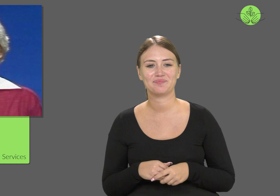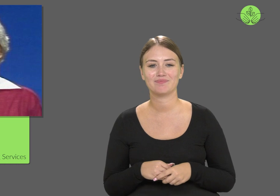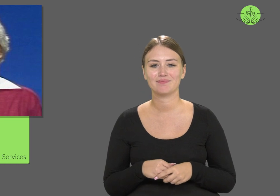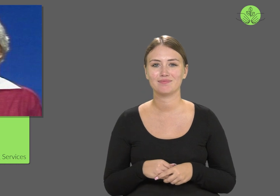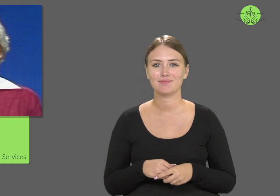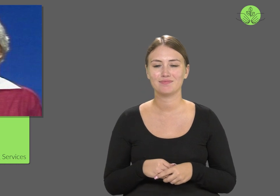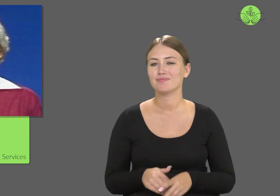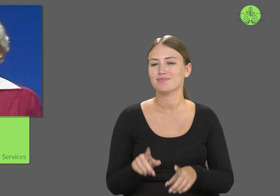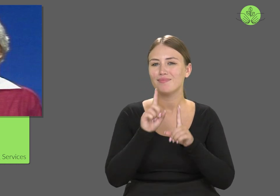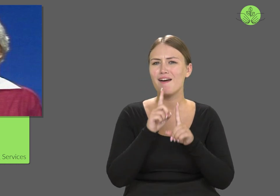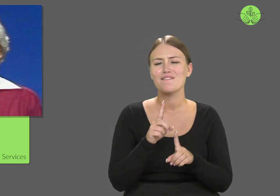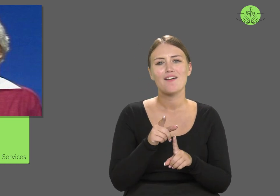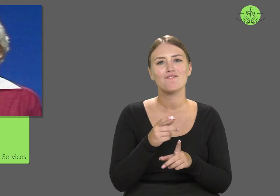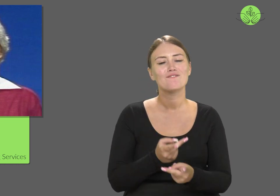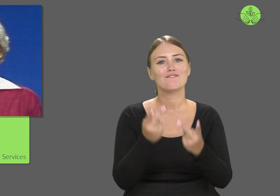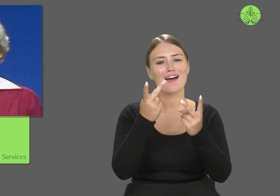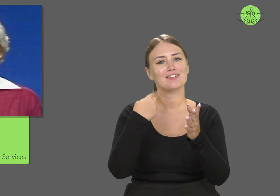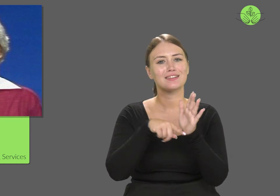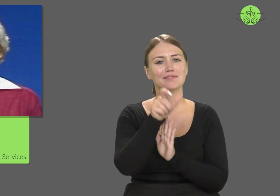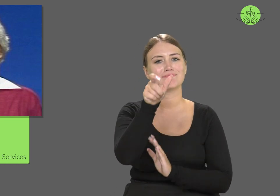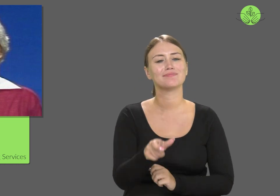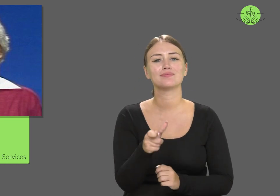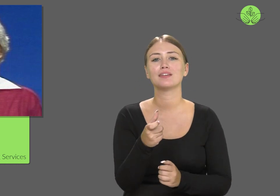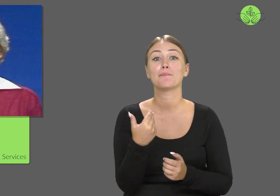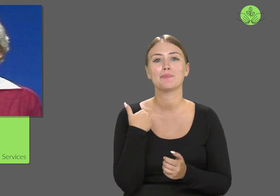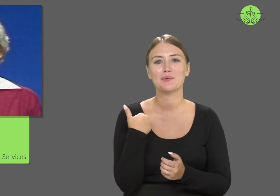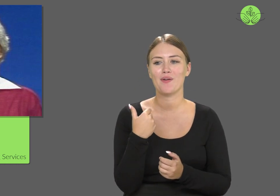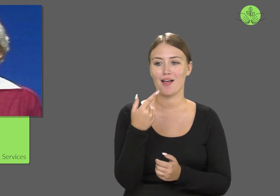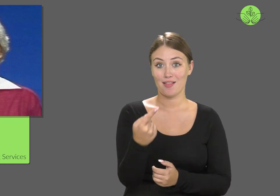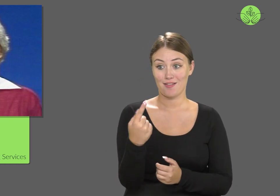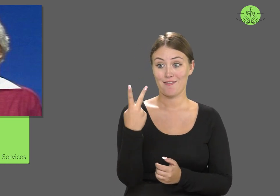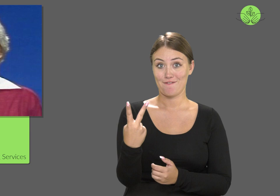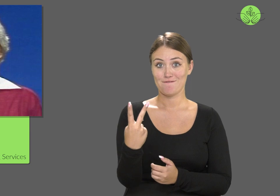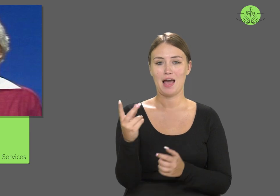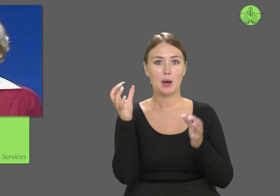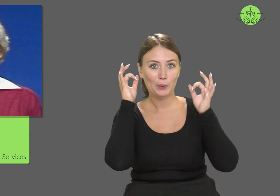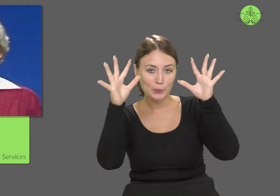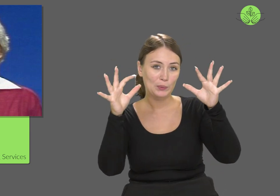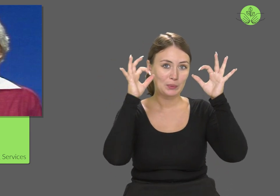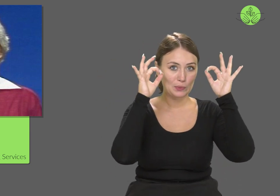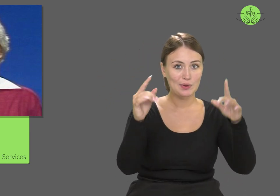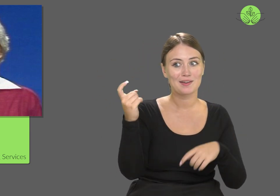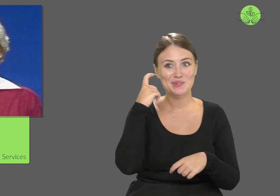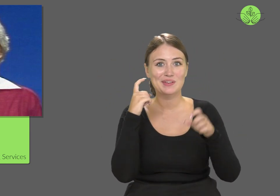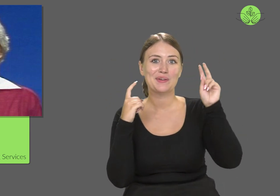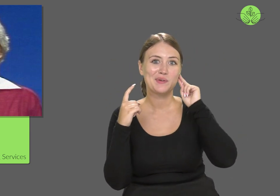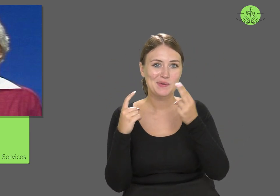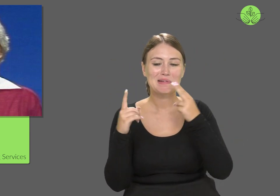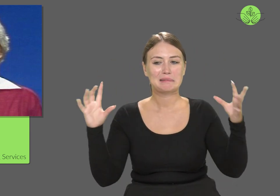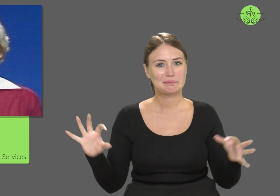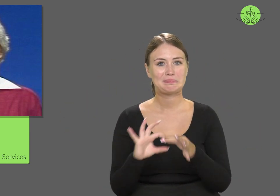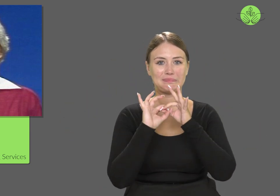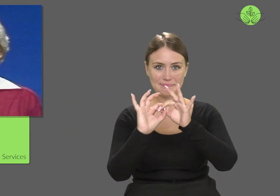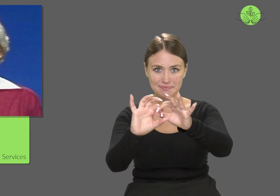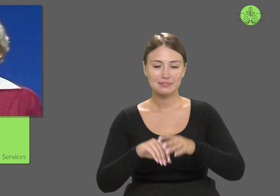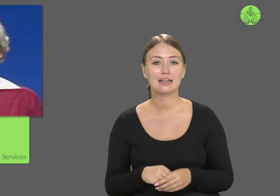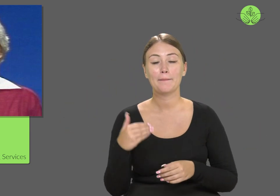She was dedicated to bridging the gap between these cultures.